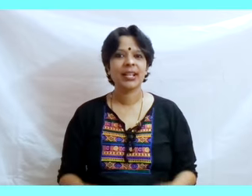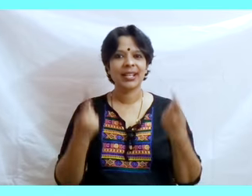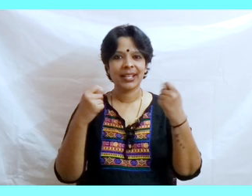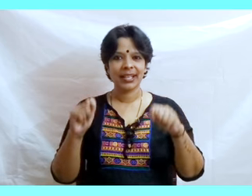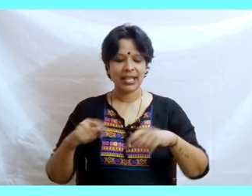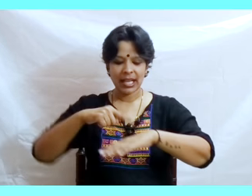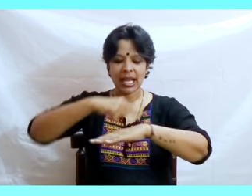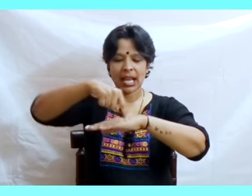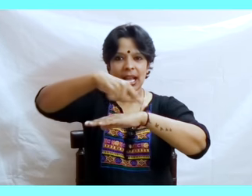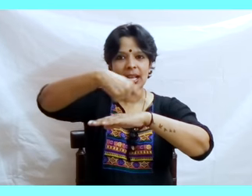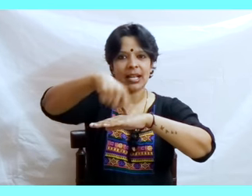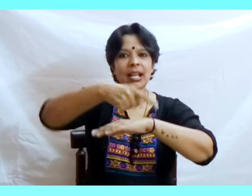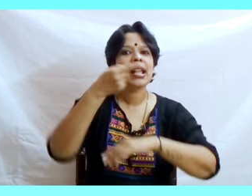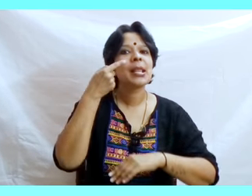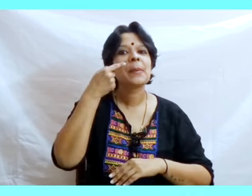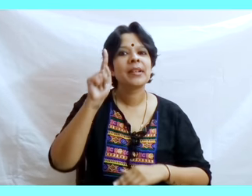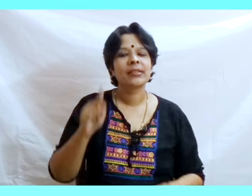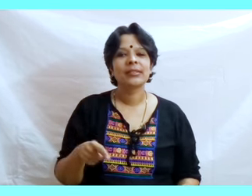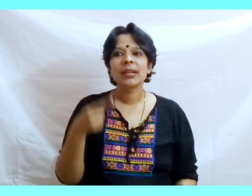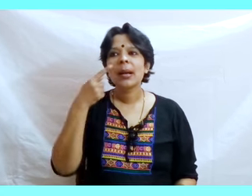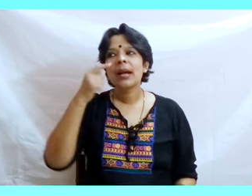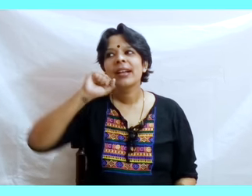The Miller His Son and The Ass